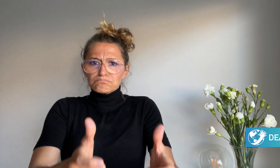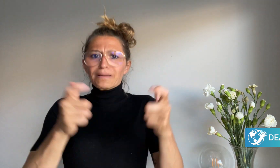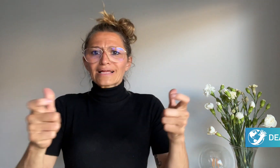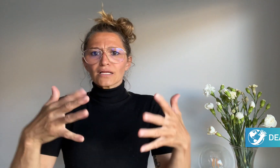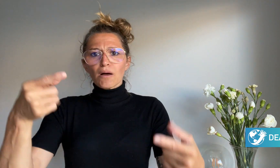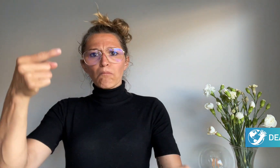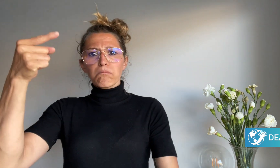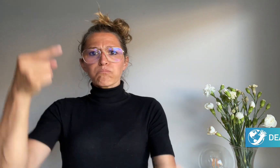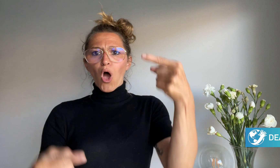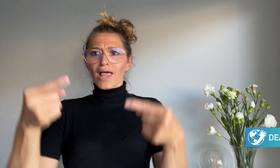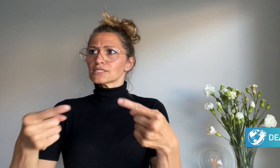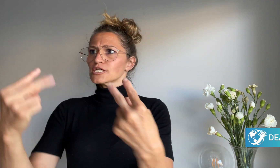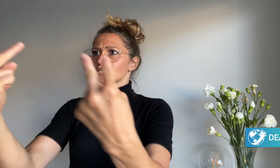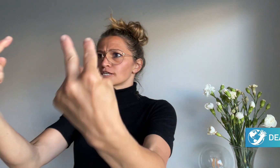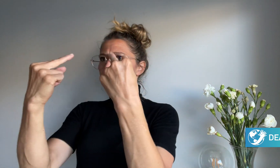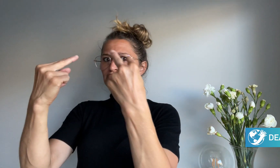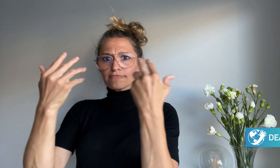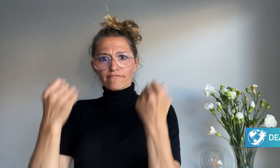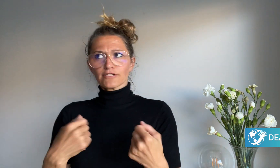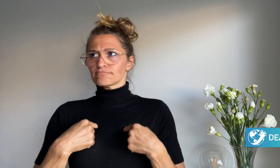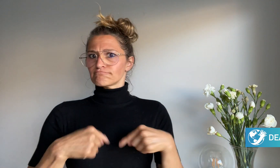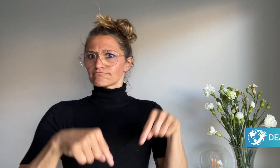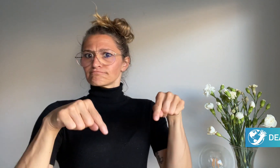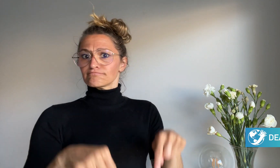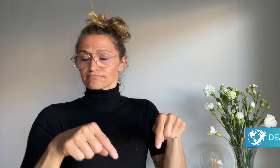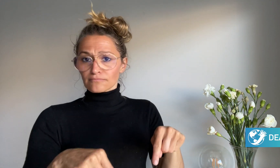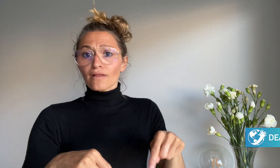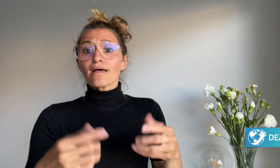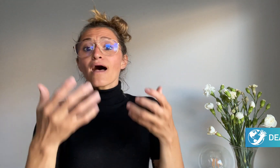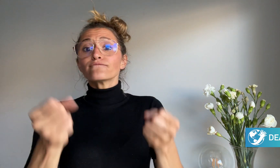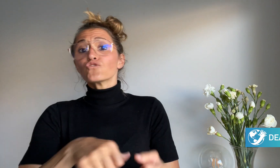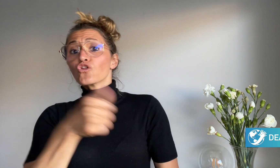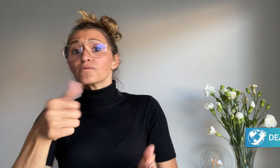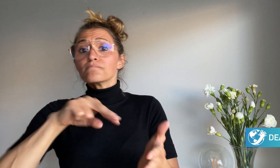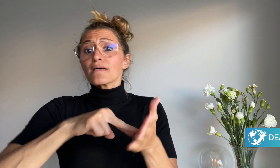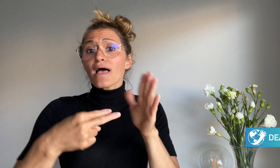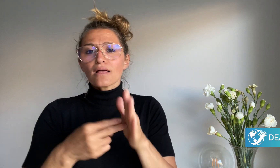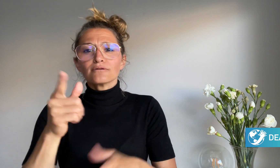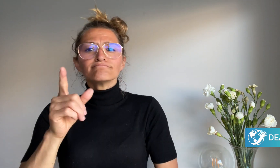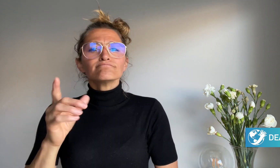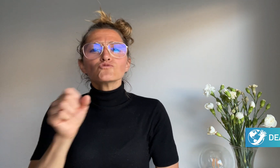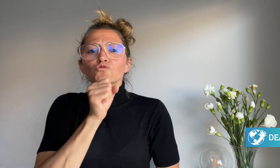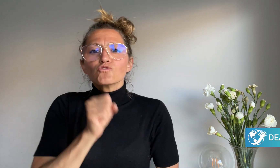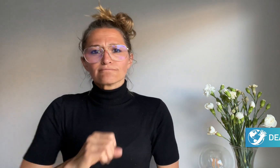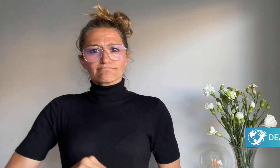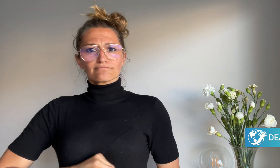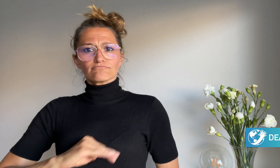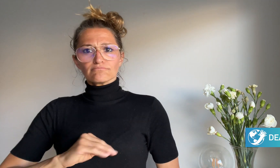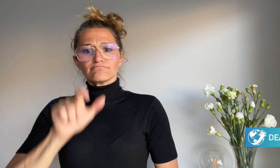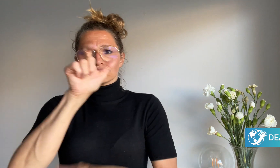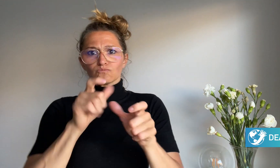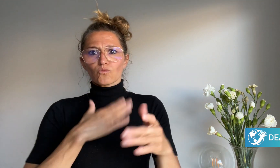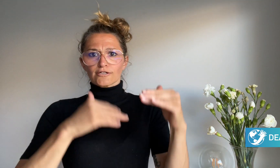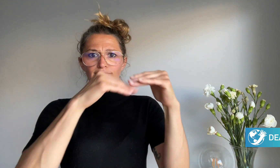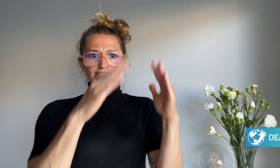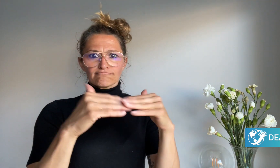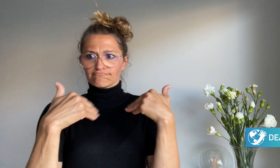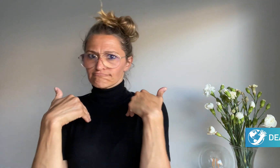and many others. Those plans came into a standstill due